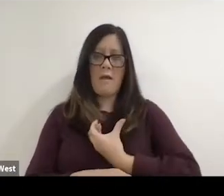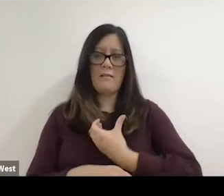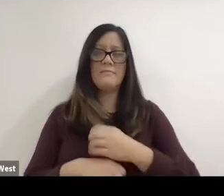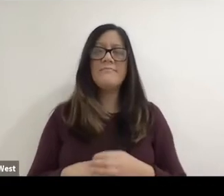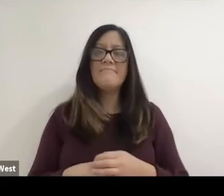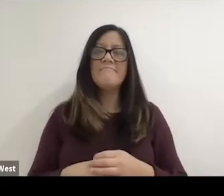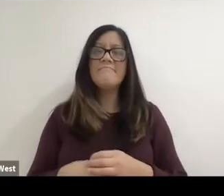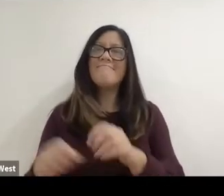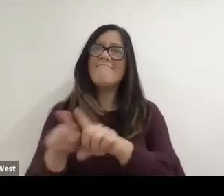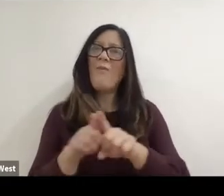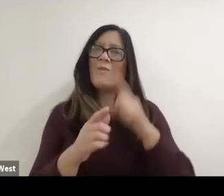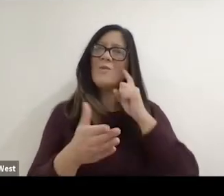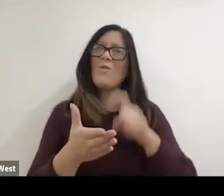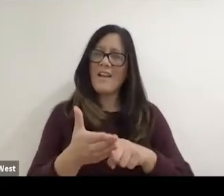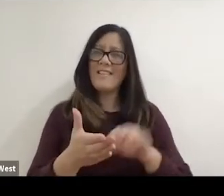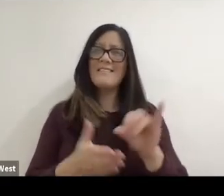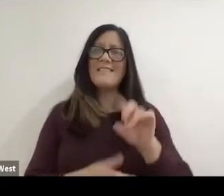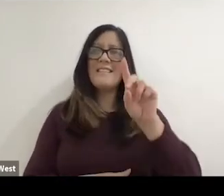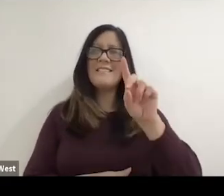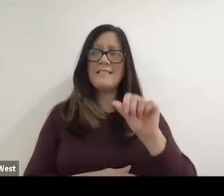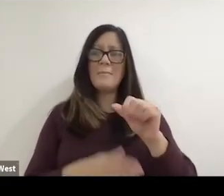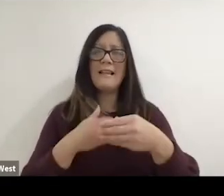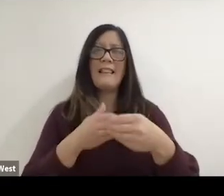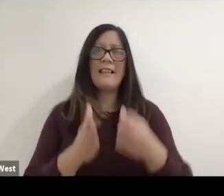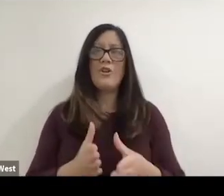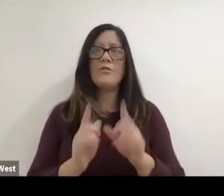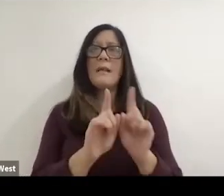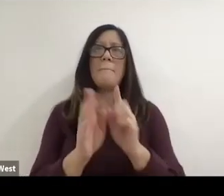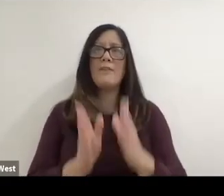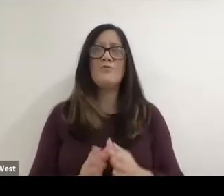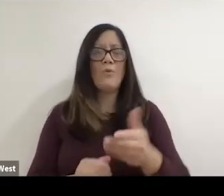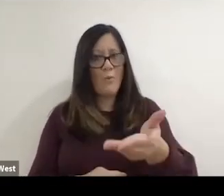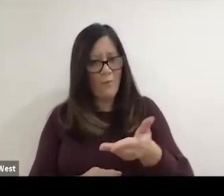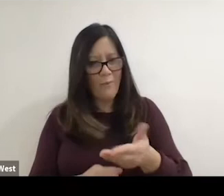and internationally recognized as a disability leader and mentor. Welcome, Anjali.